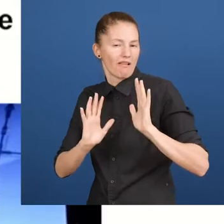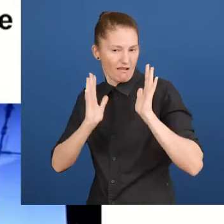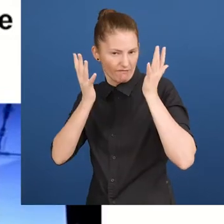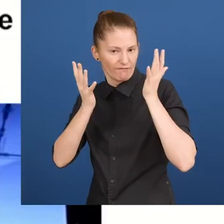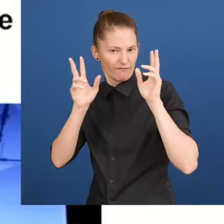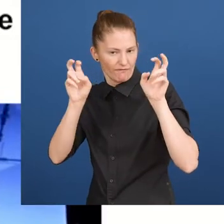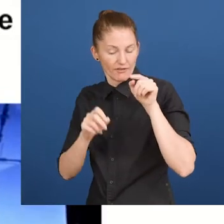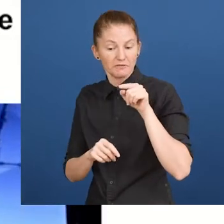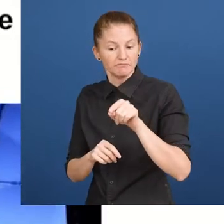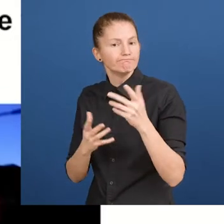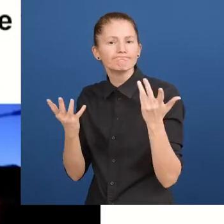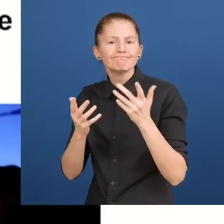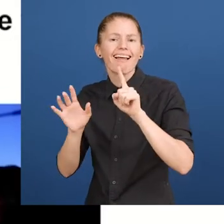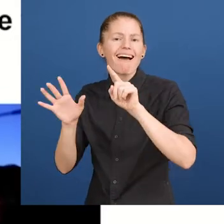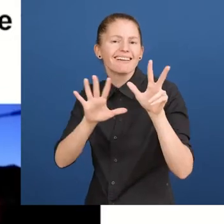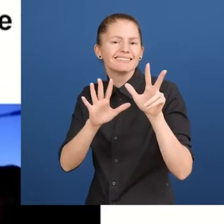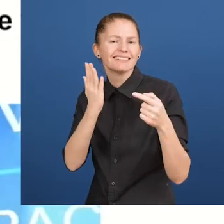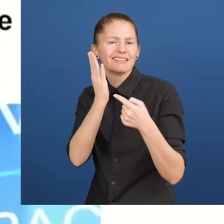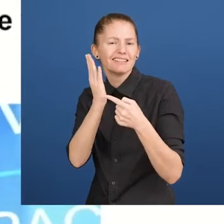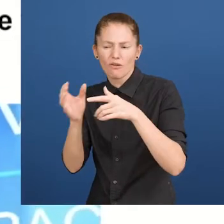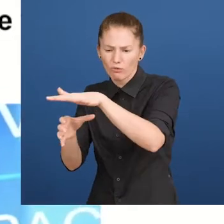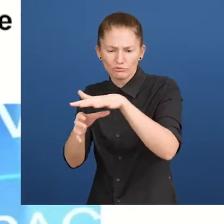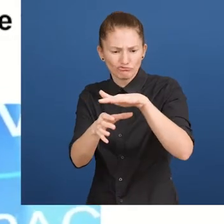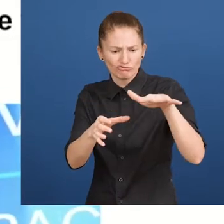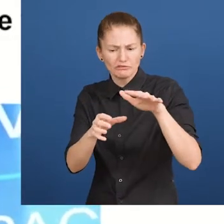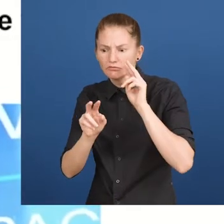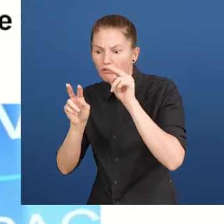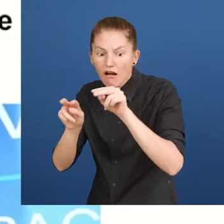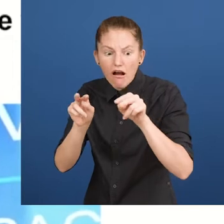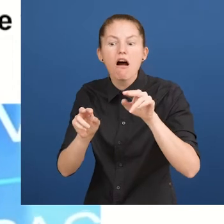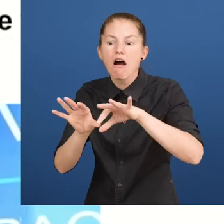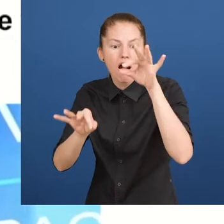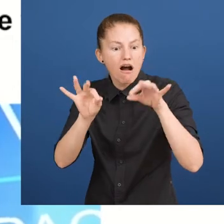of Working Life identifies and provides solutions in 18